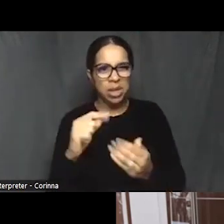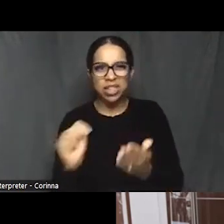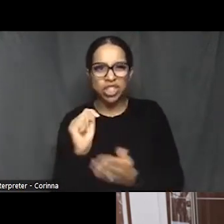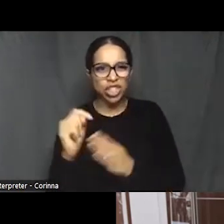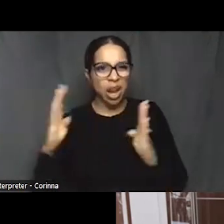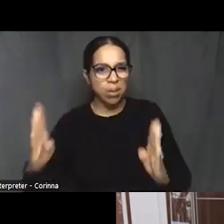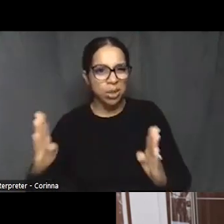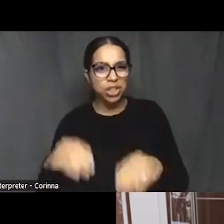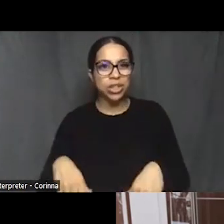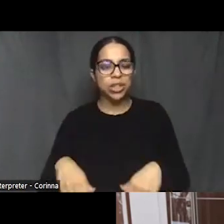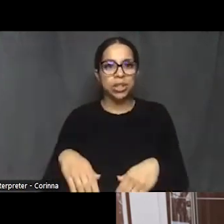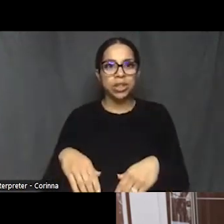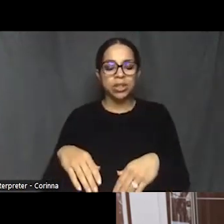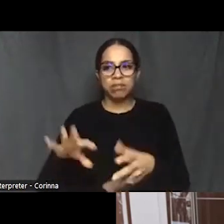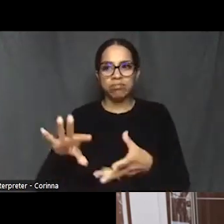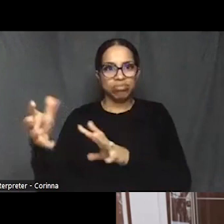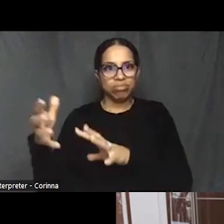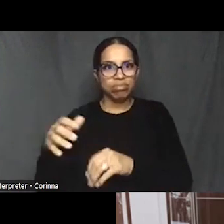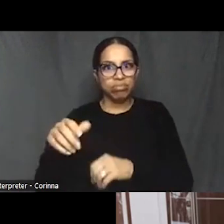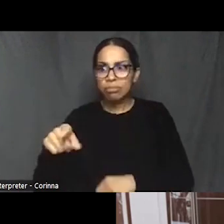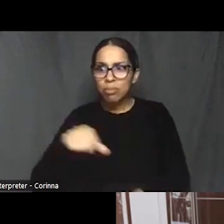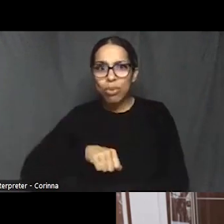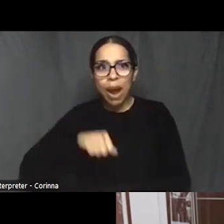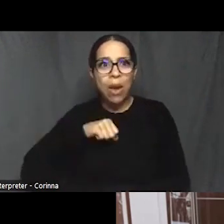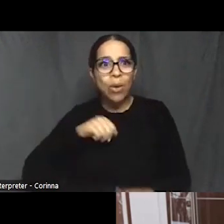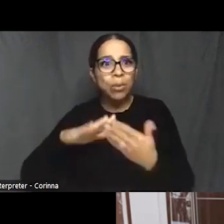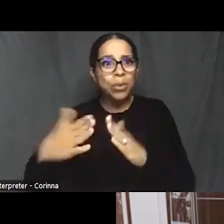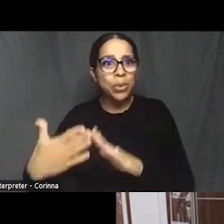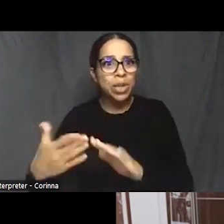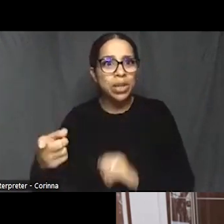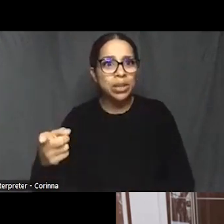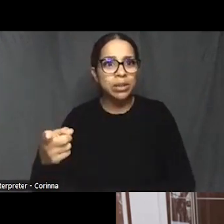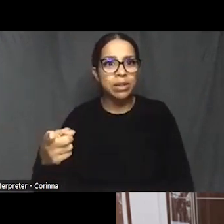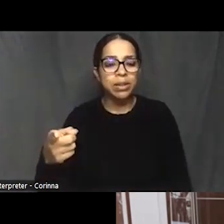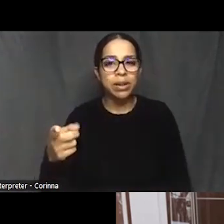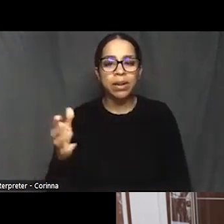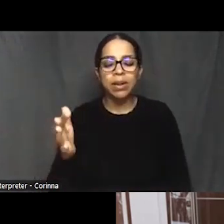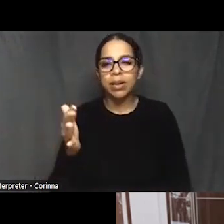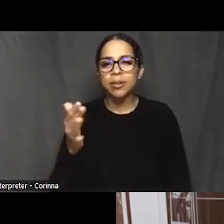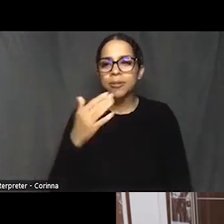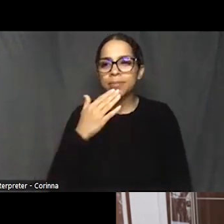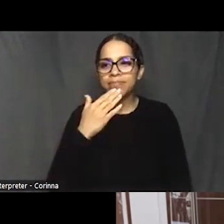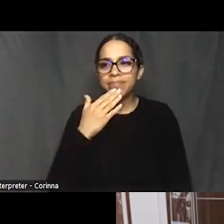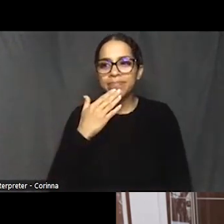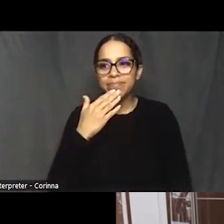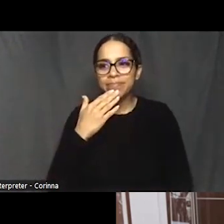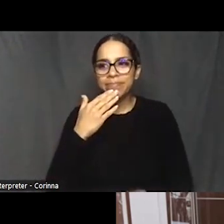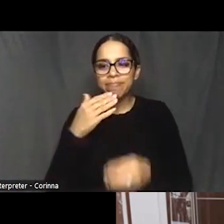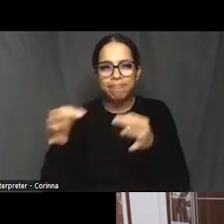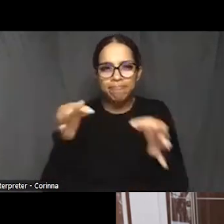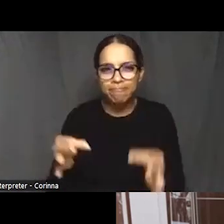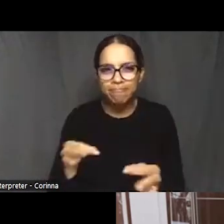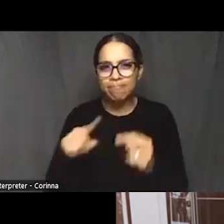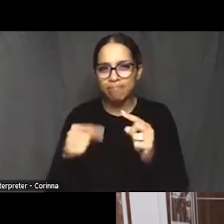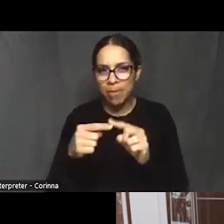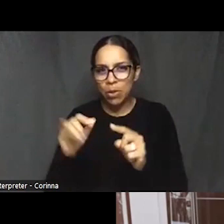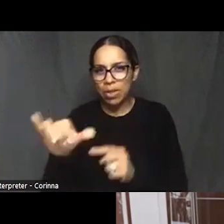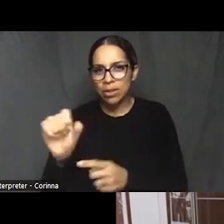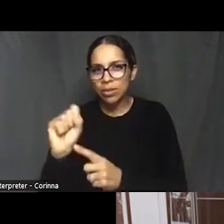neighborhood, that proud community when it happened. So yeah yeah.